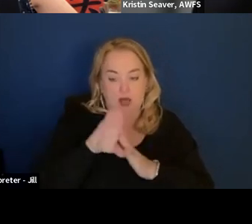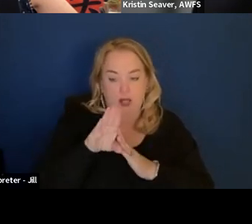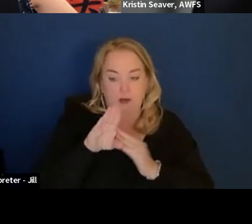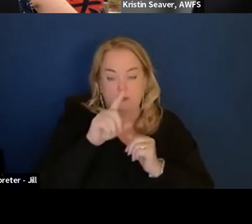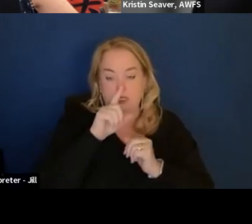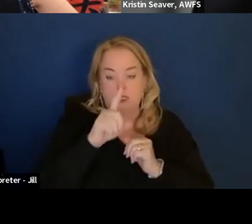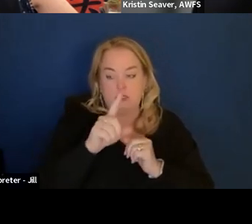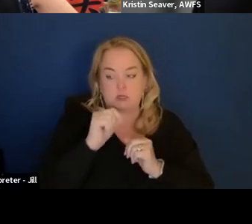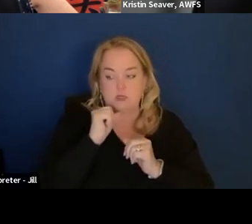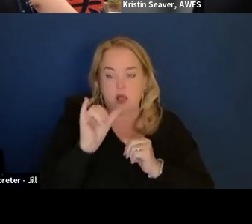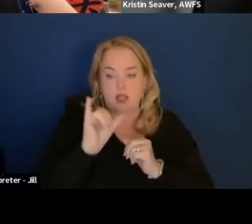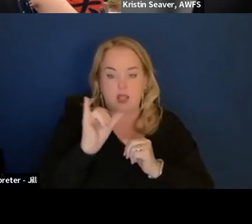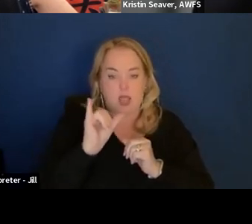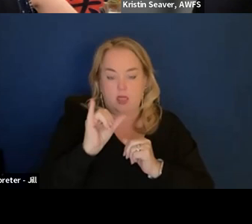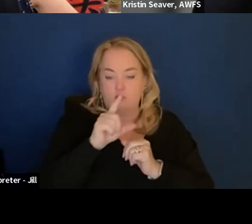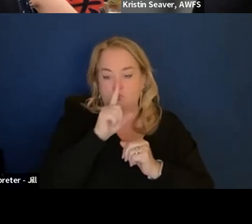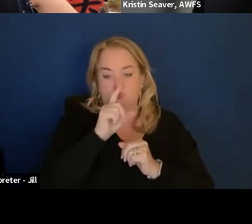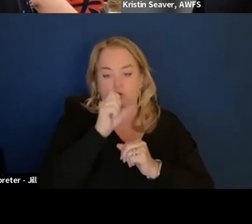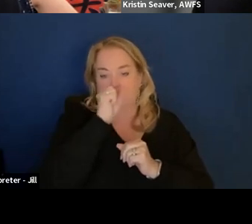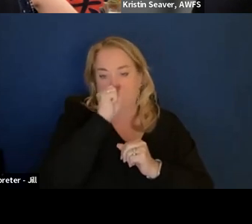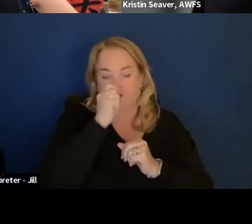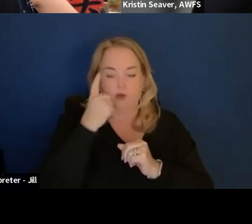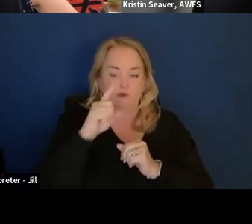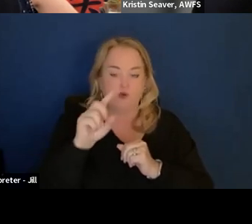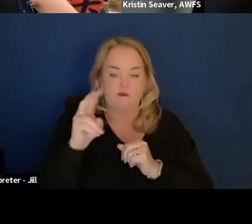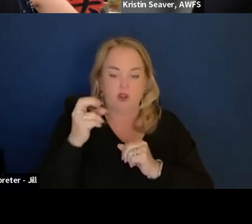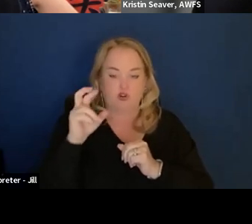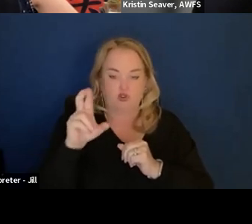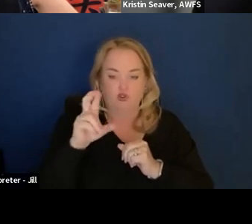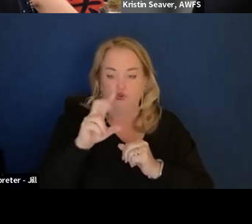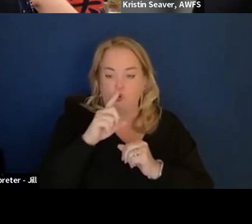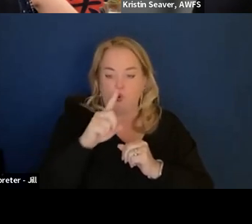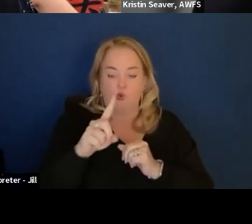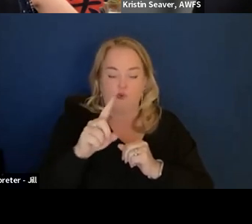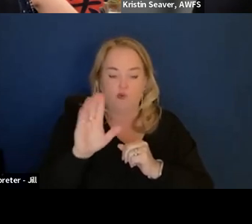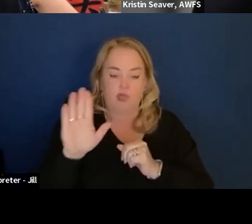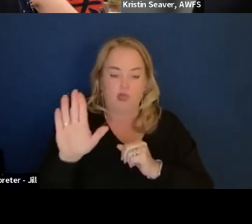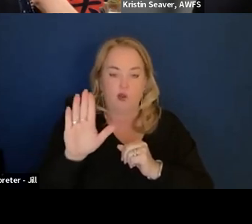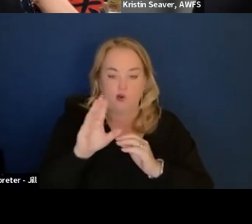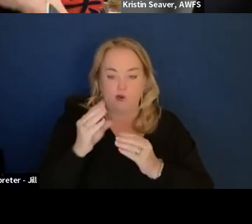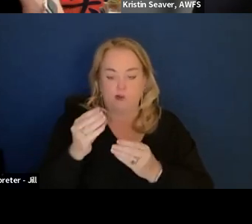Like I have had GSA folks develop code and I have reused it, and like vice versa. So like whatever.